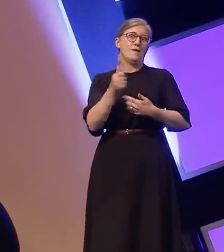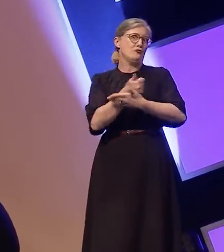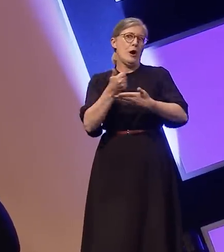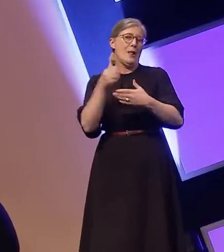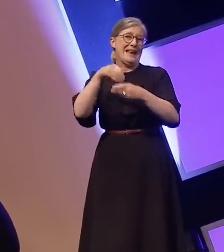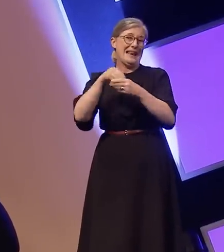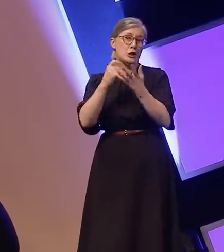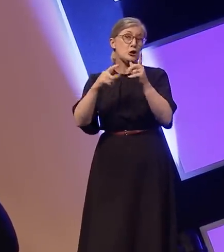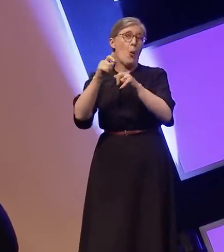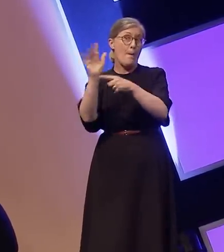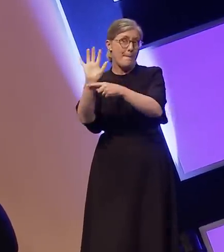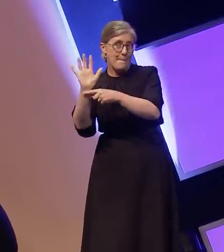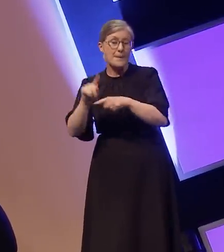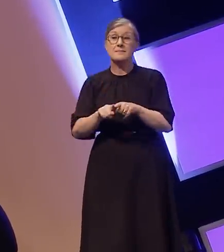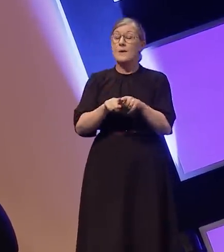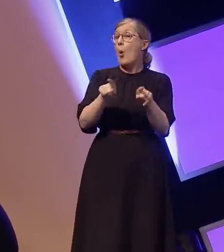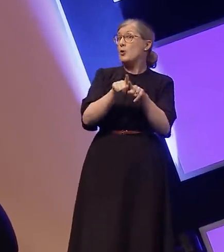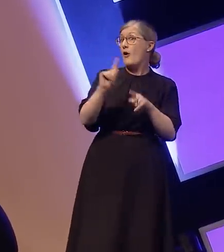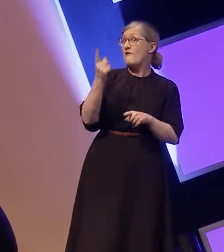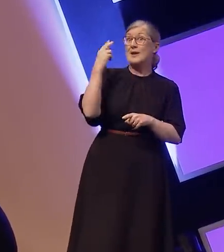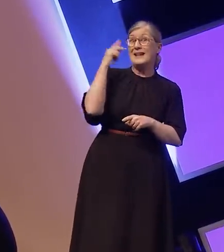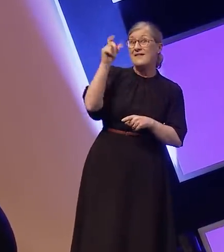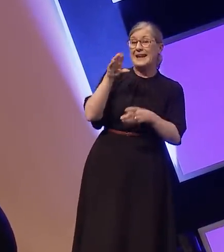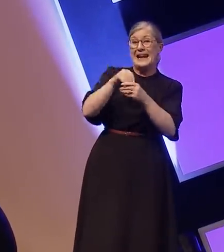or as a deaf person to appear on Strictly, and to win it too